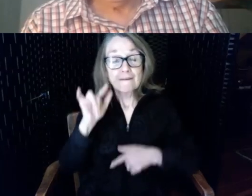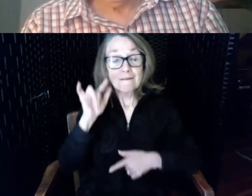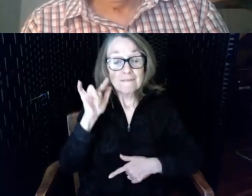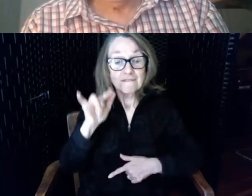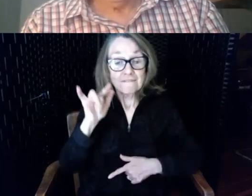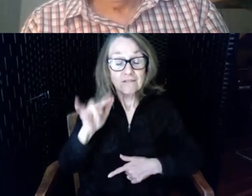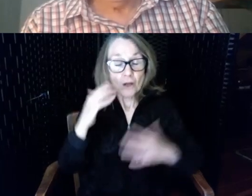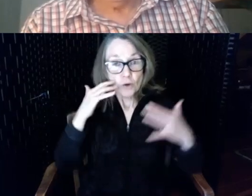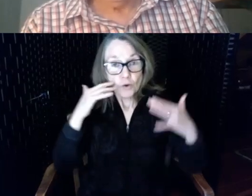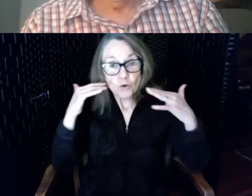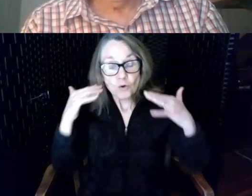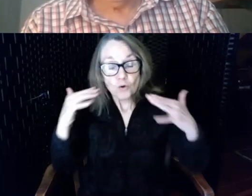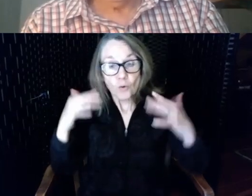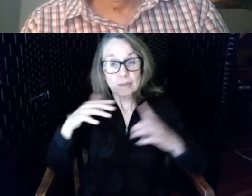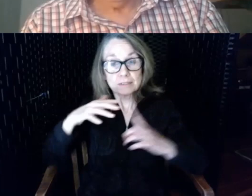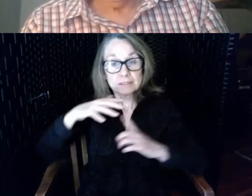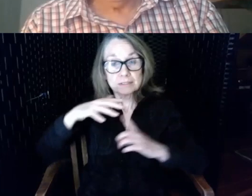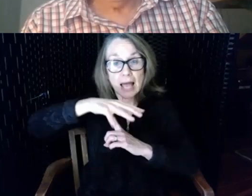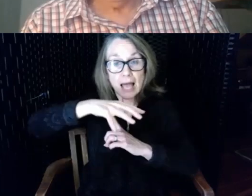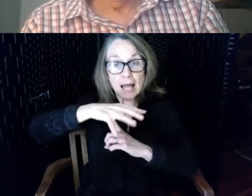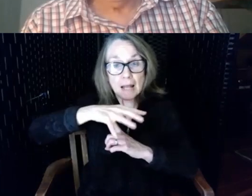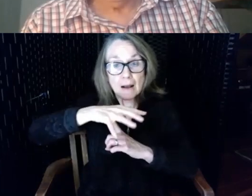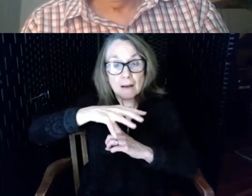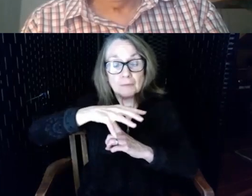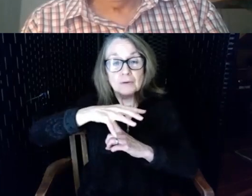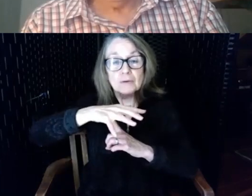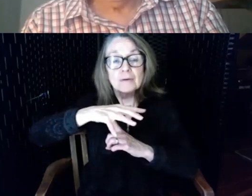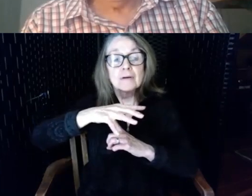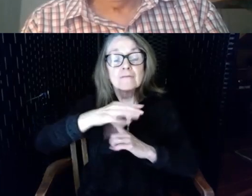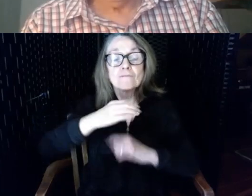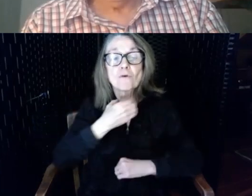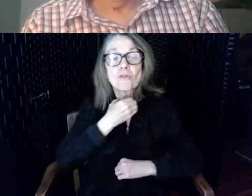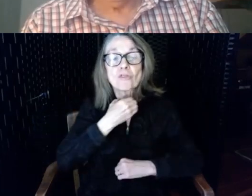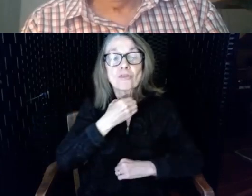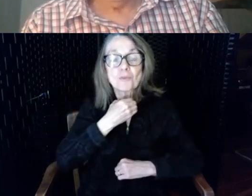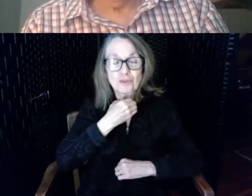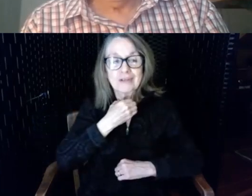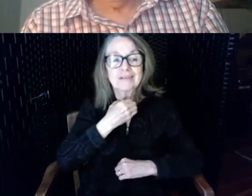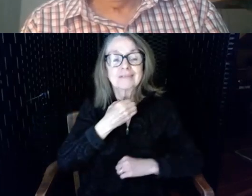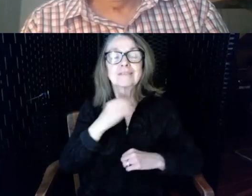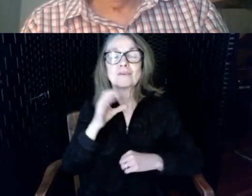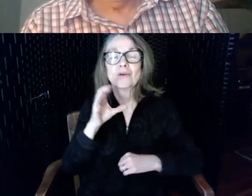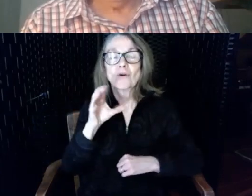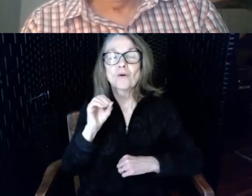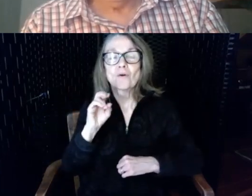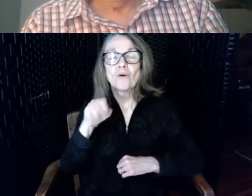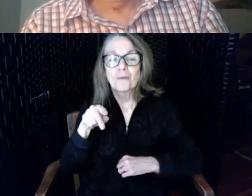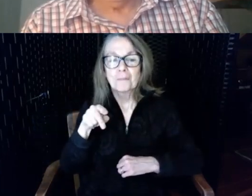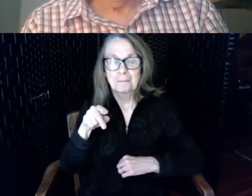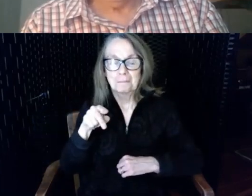was in active duty in ancient history I've been working with a Hearing Loss